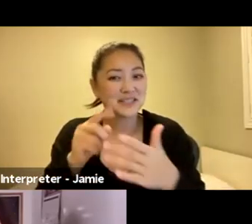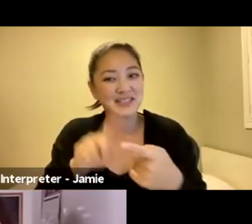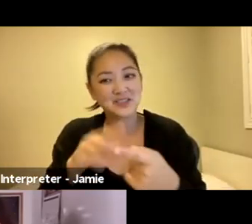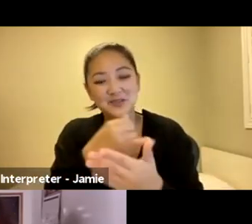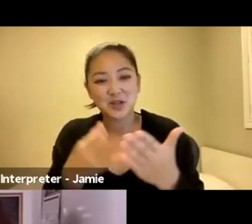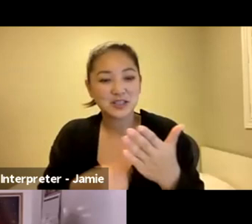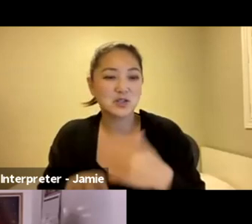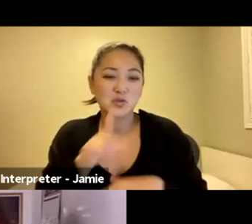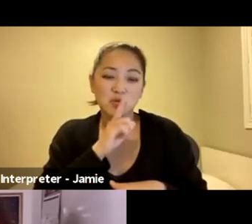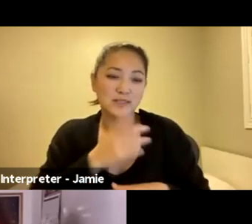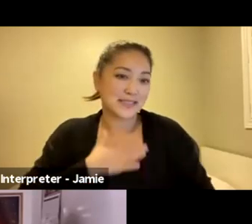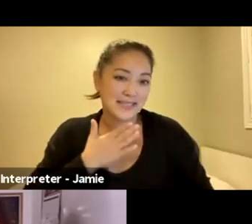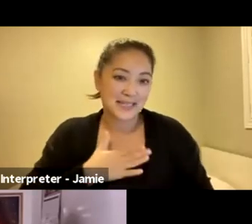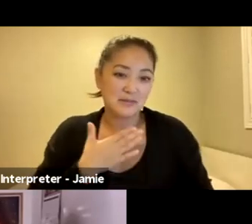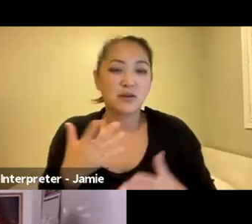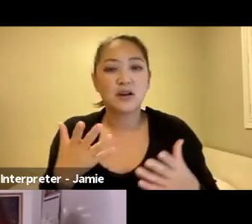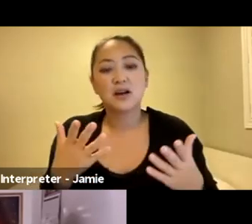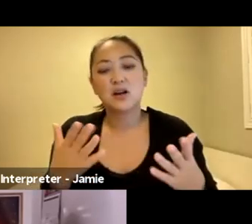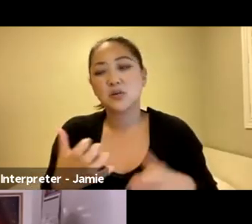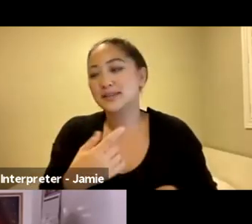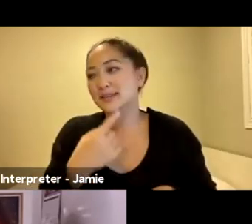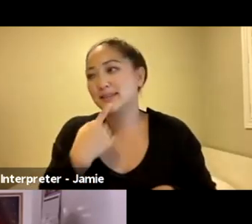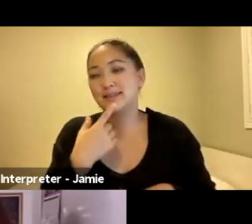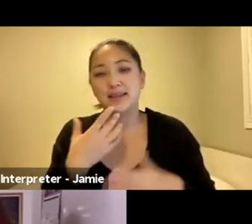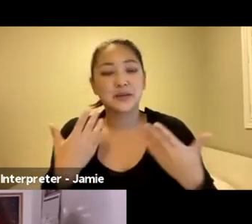And I just have to say I am quite moved by our team at imagineNATIVE.